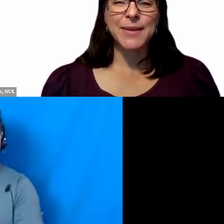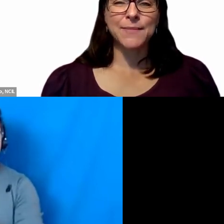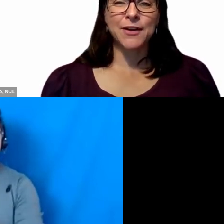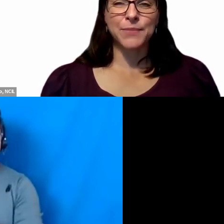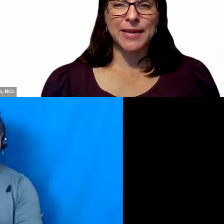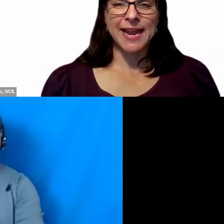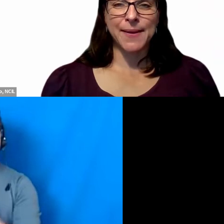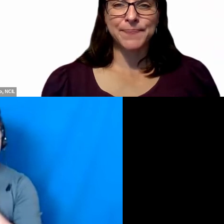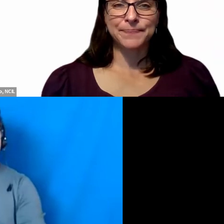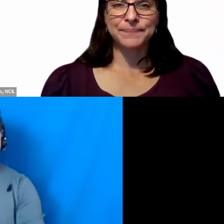Alabama of Birmingham